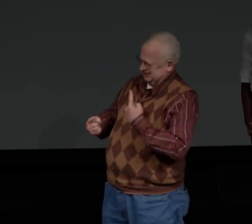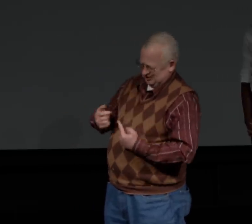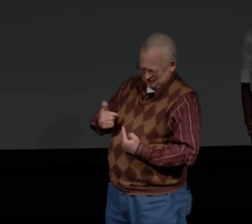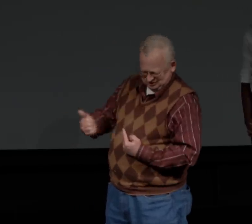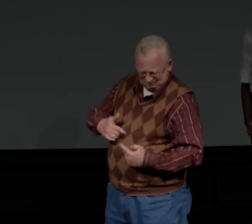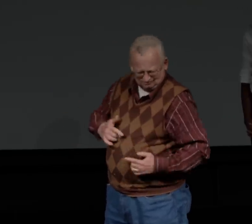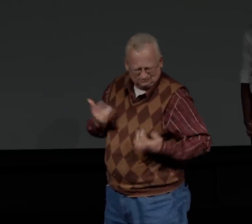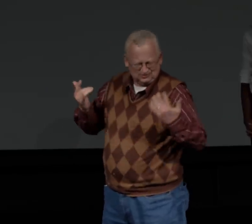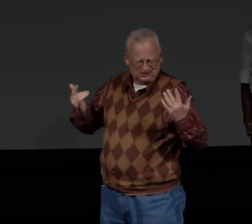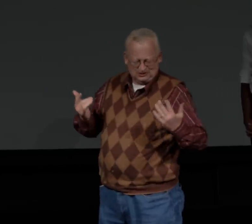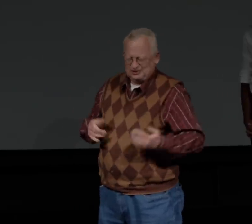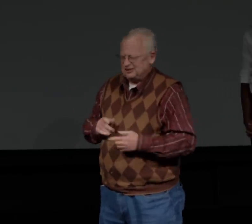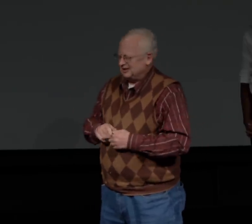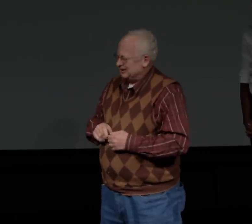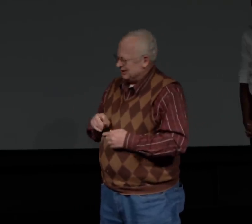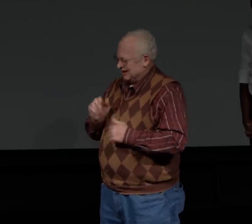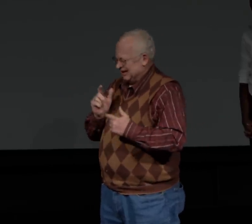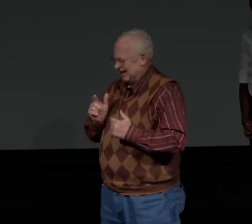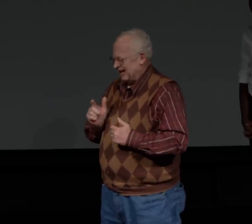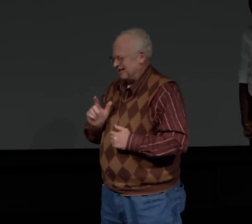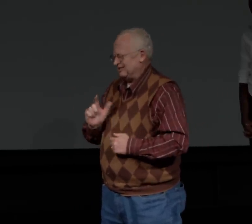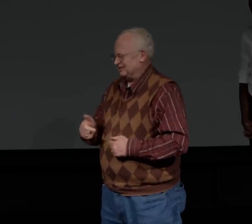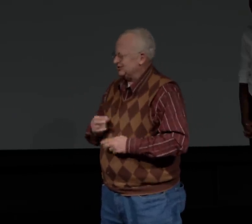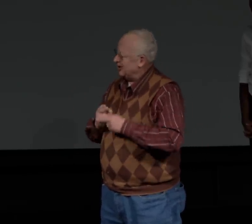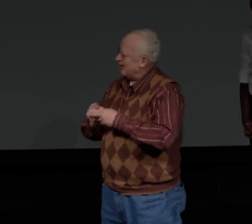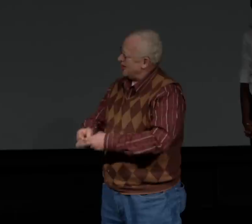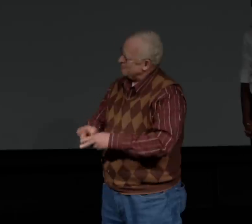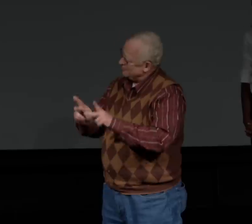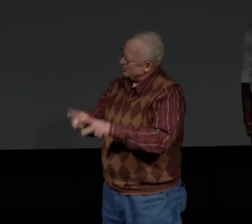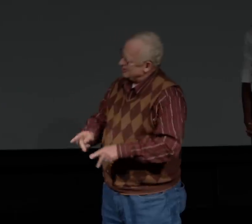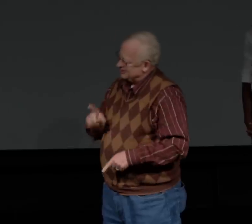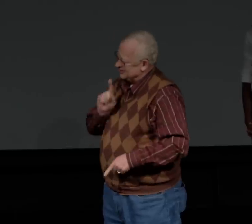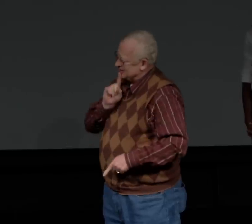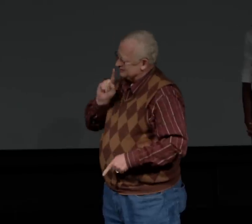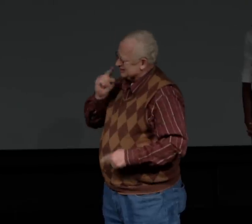About a 90-mile commute in order to get in contact with the community.